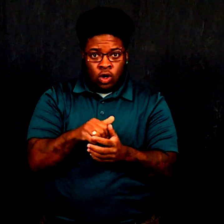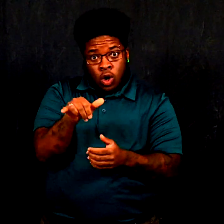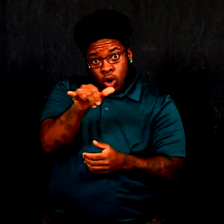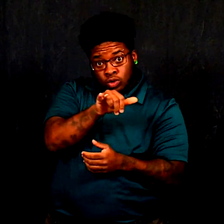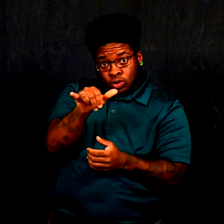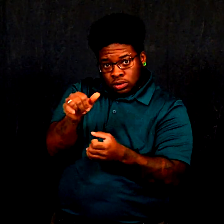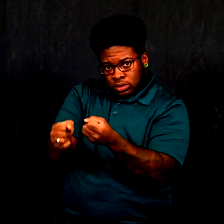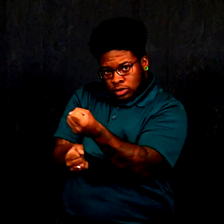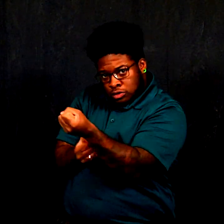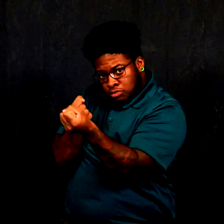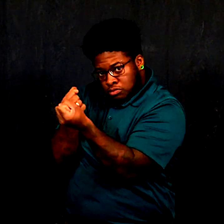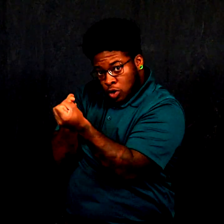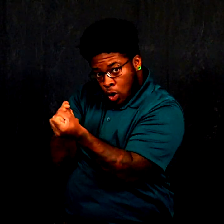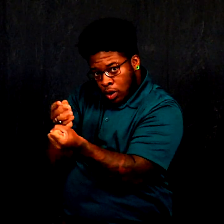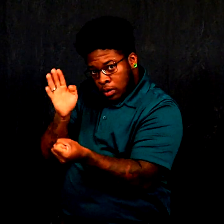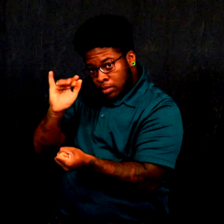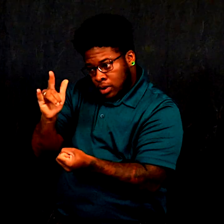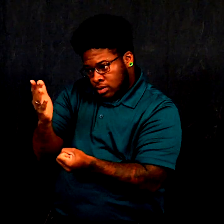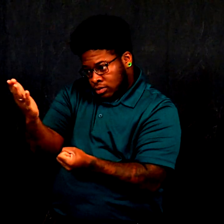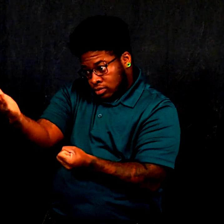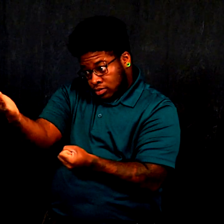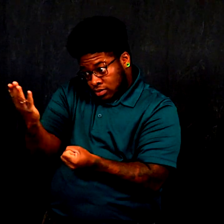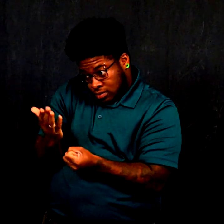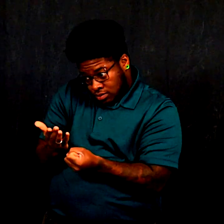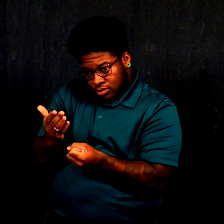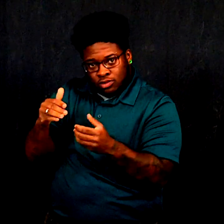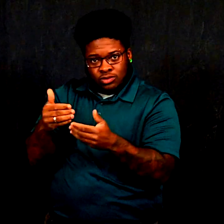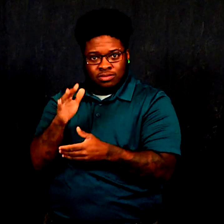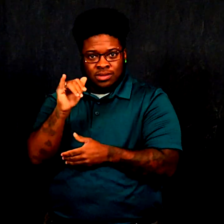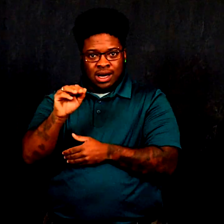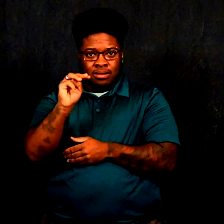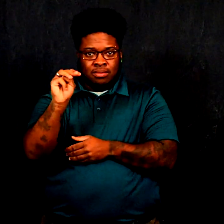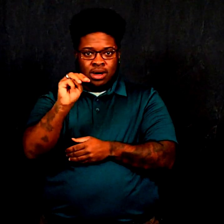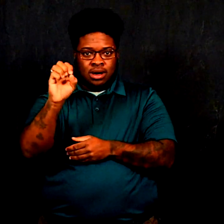We also supported bills introduced by Minnesota